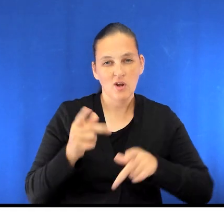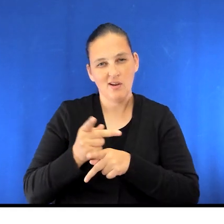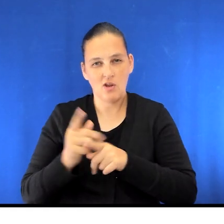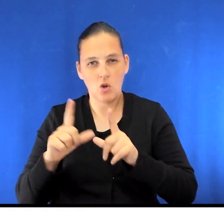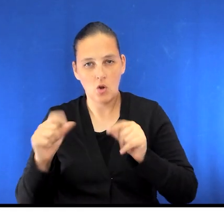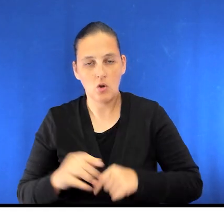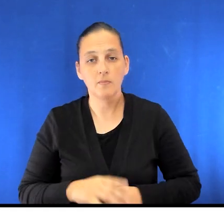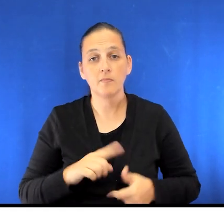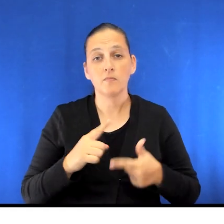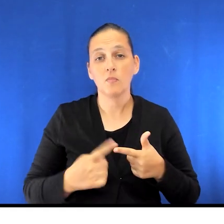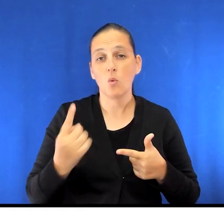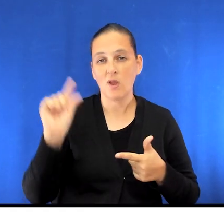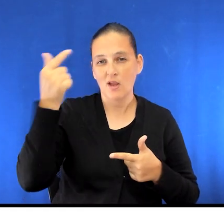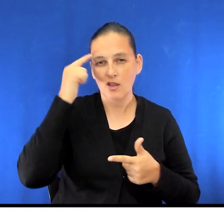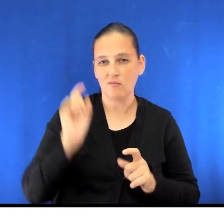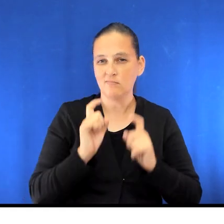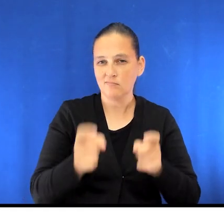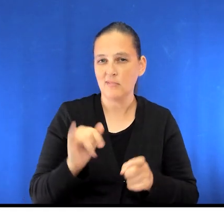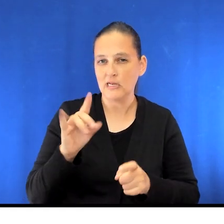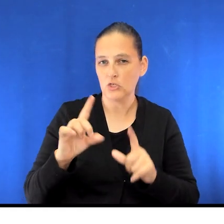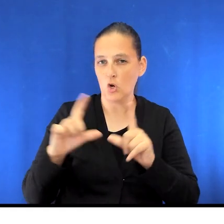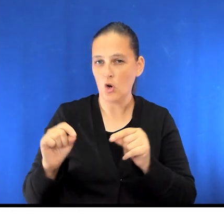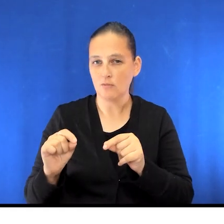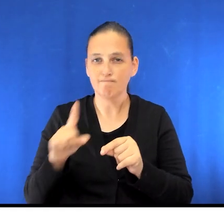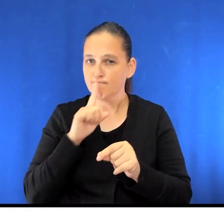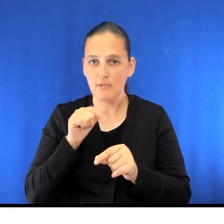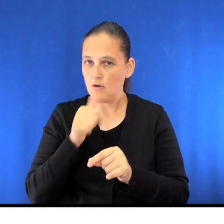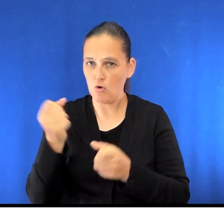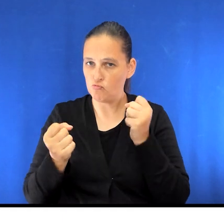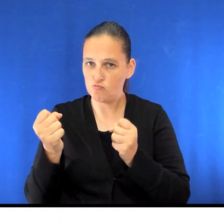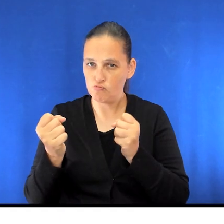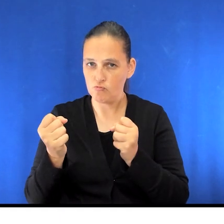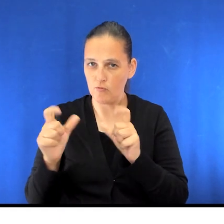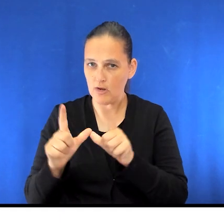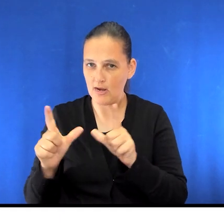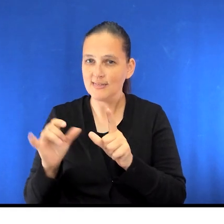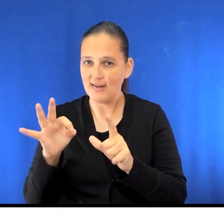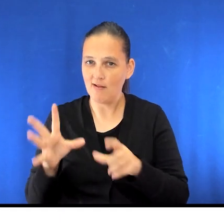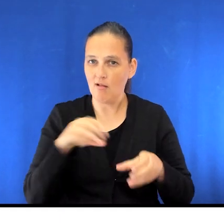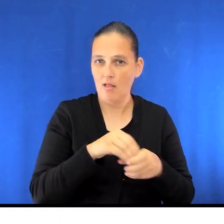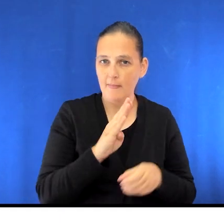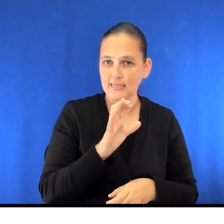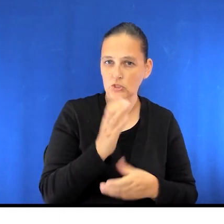One government issued identification separate from your driver's license If it is combined with your BC Services Card/Care card.